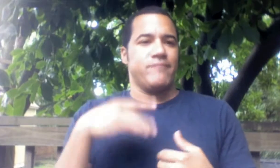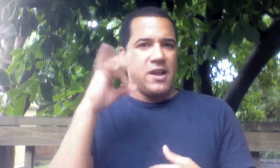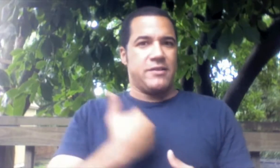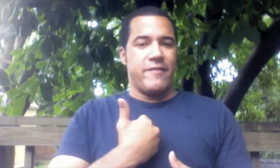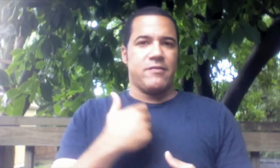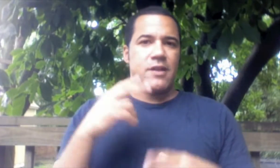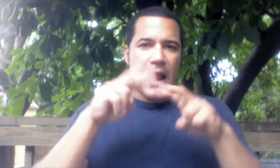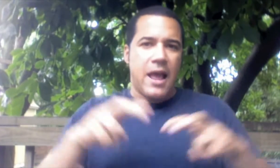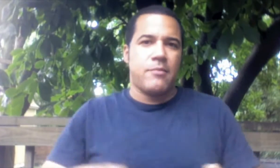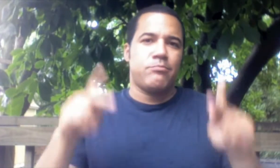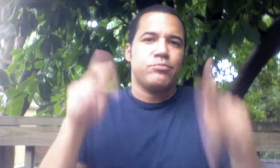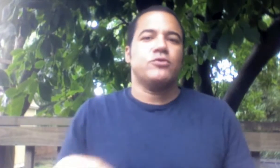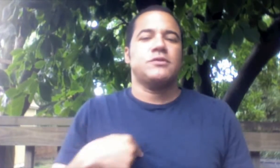1. I discovered that I am an analytical person